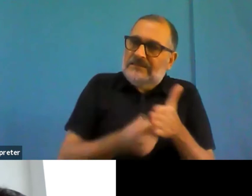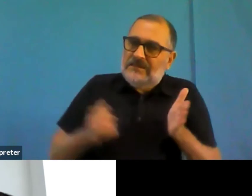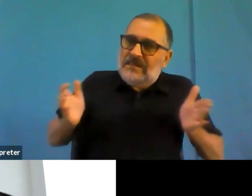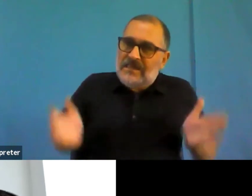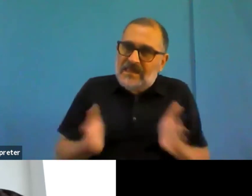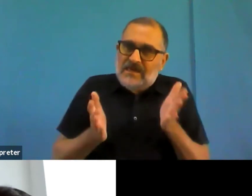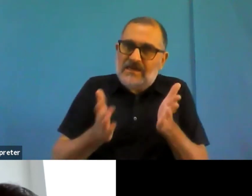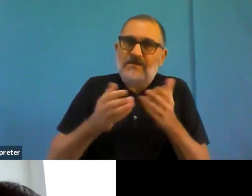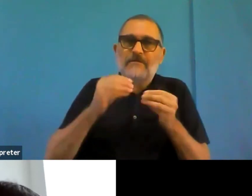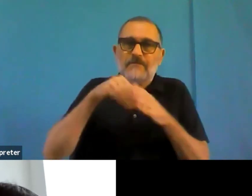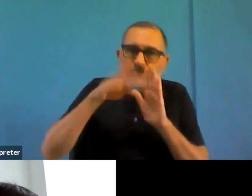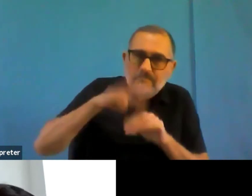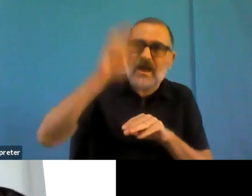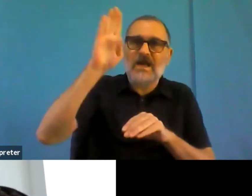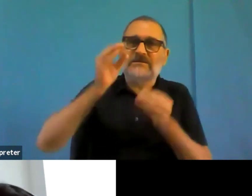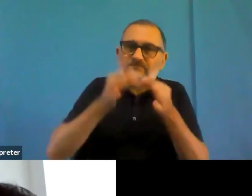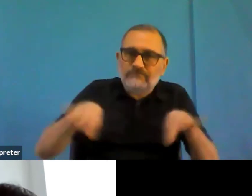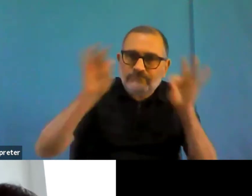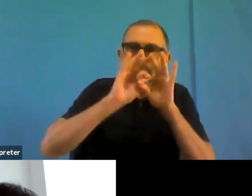So we also had some nice quotes.